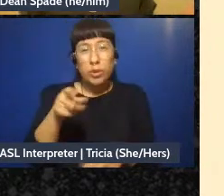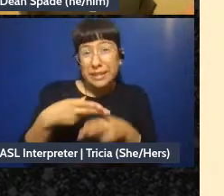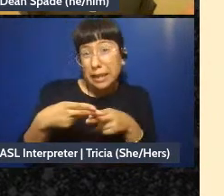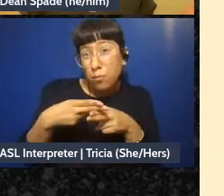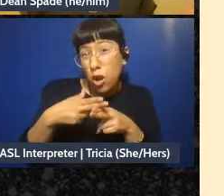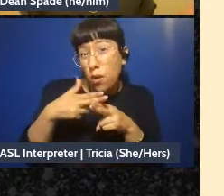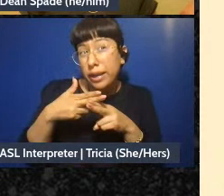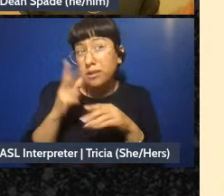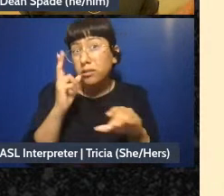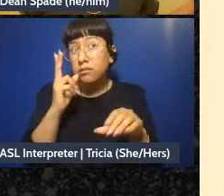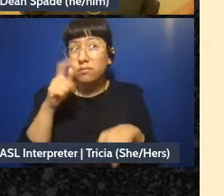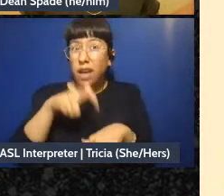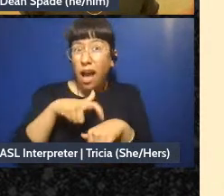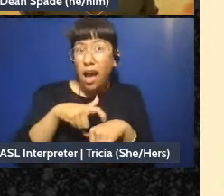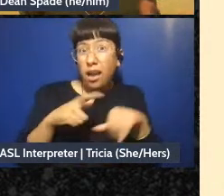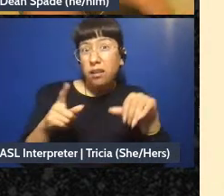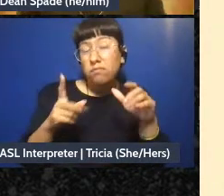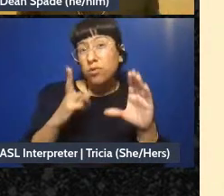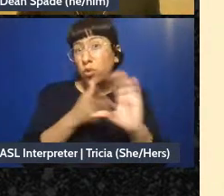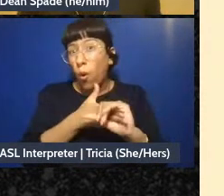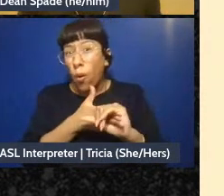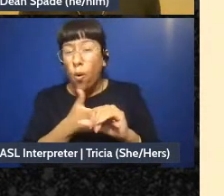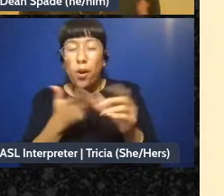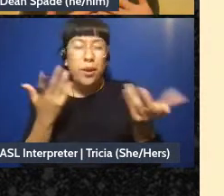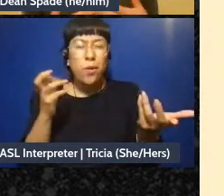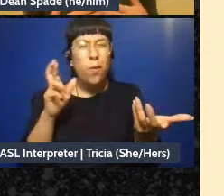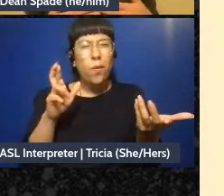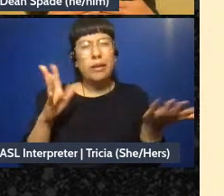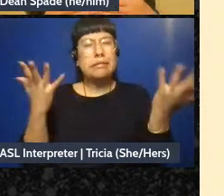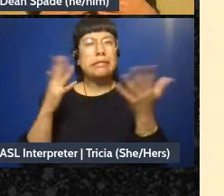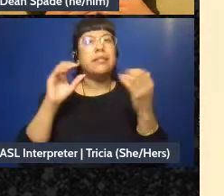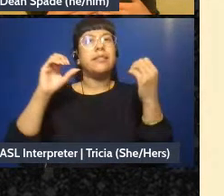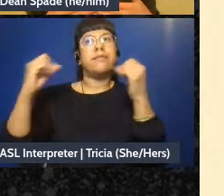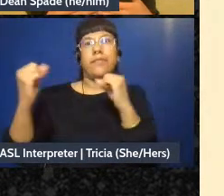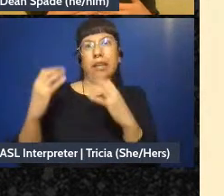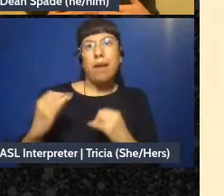like, if they're not gonna-they can't derail it it's only if someone's coming in and it's